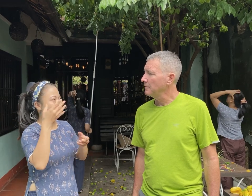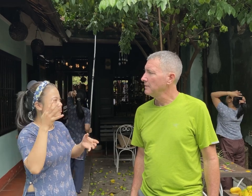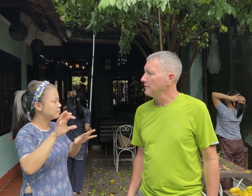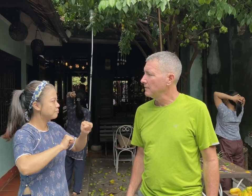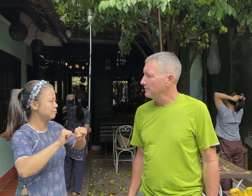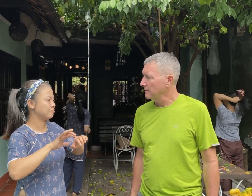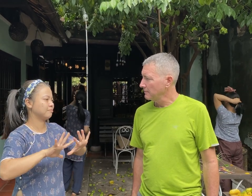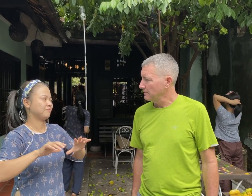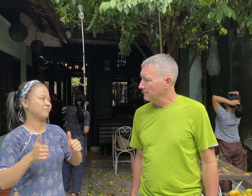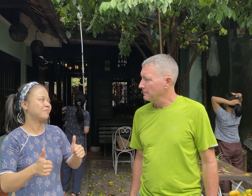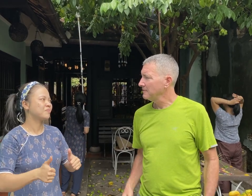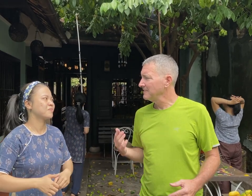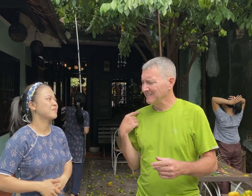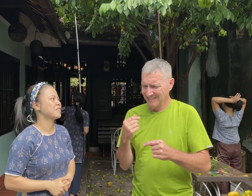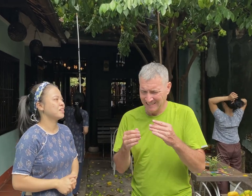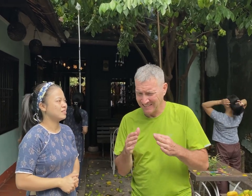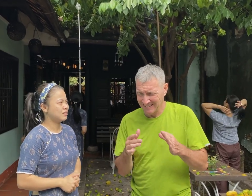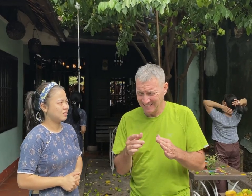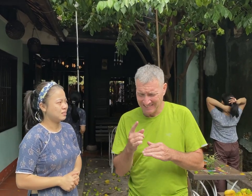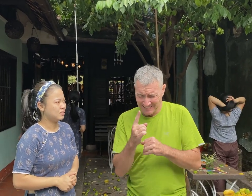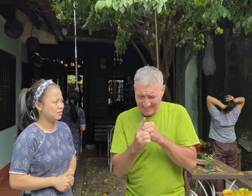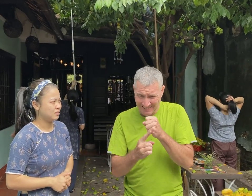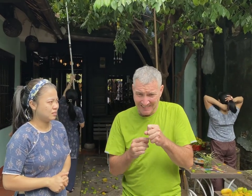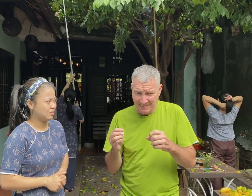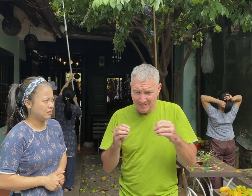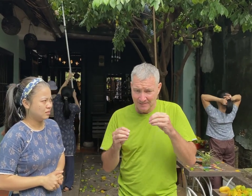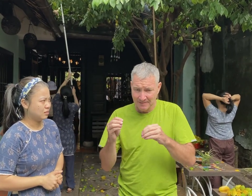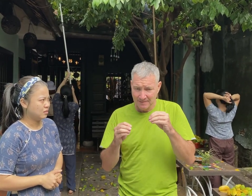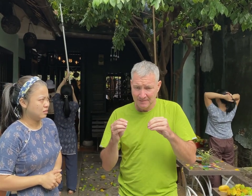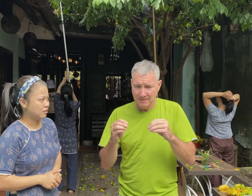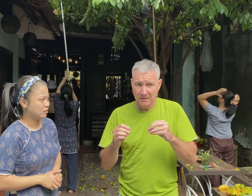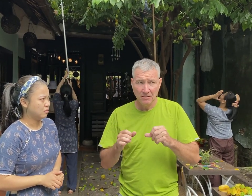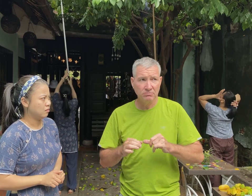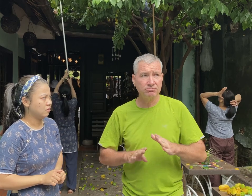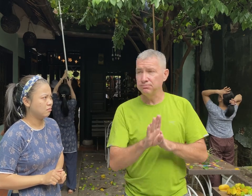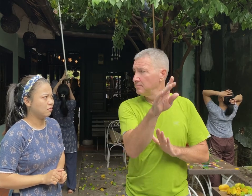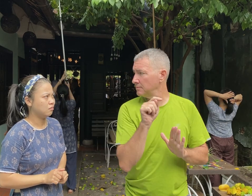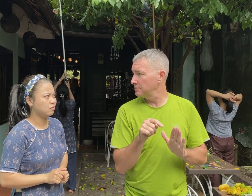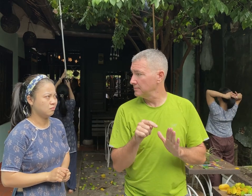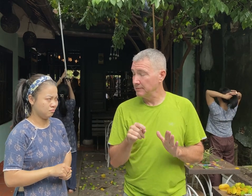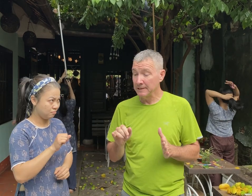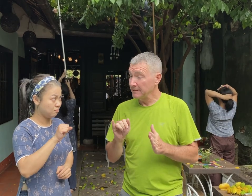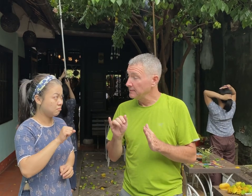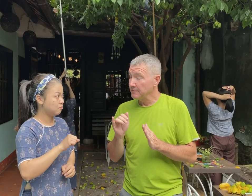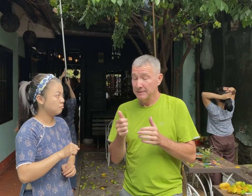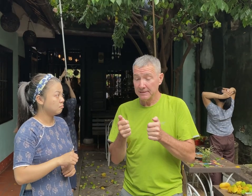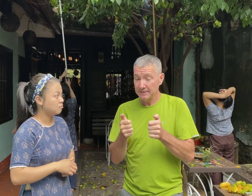and we're getting much better now. After you struggled and stay on the track to a successful business. Yes!